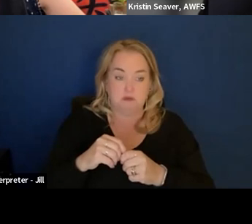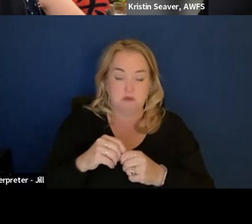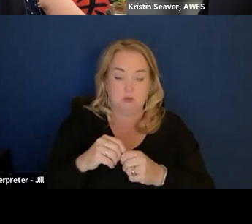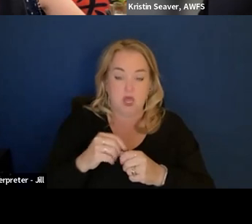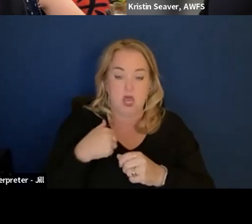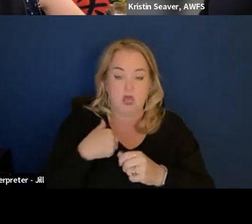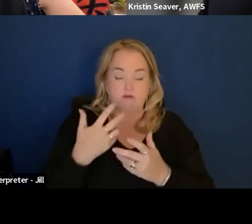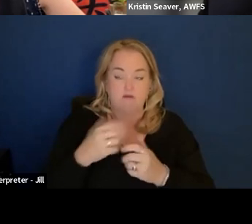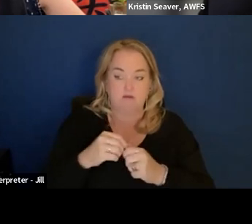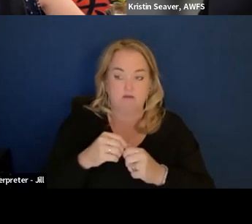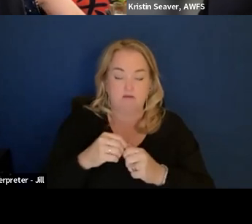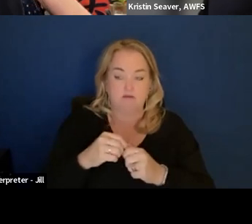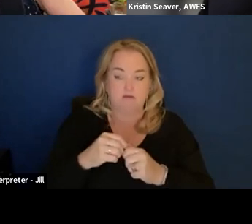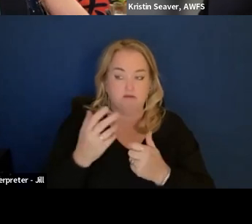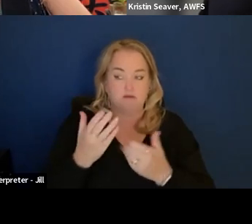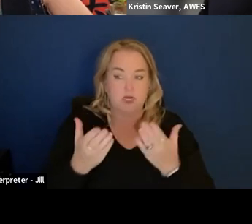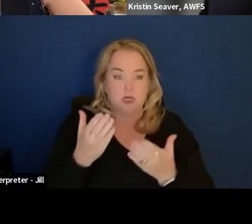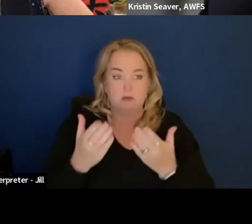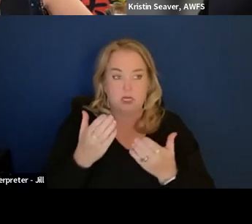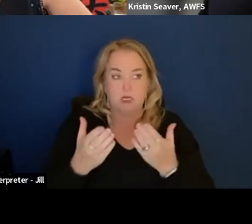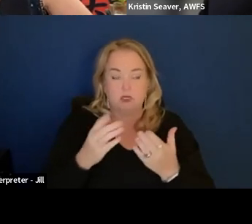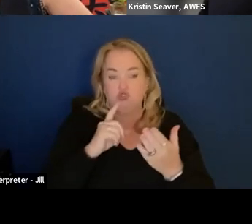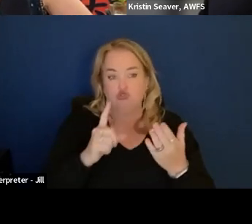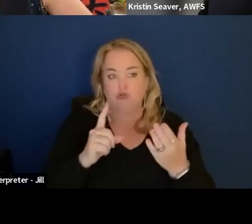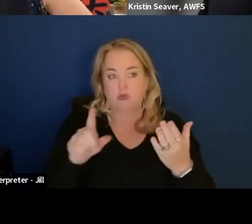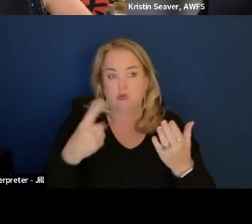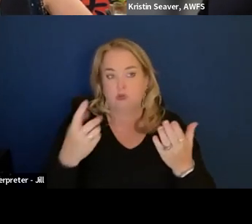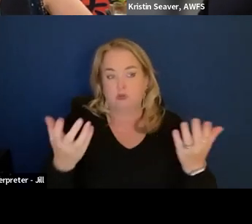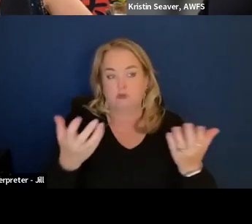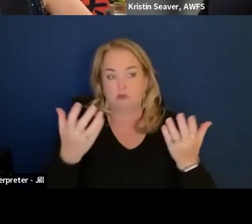I hope the information I shared broaden the imagination about new types